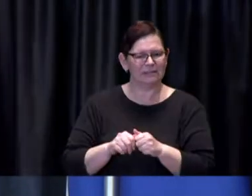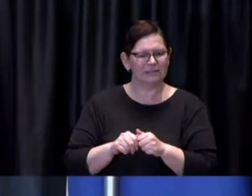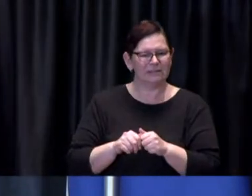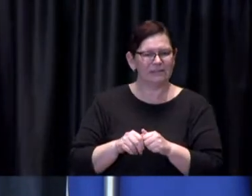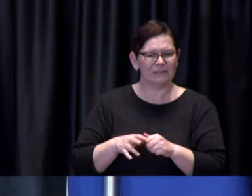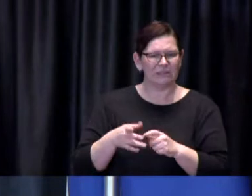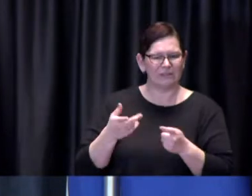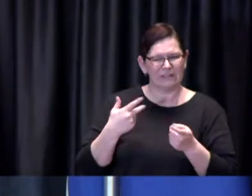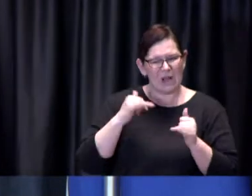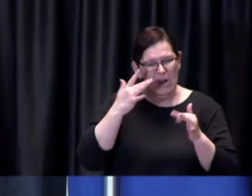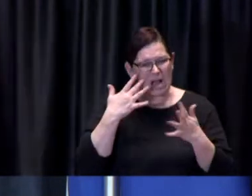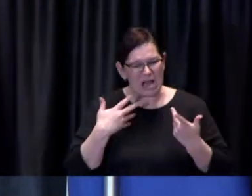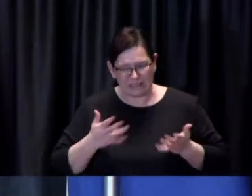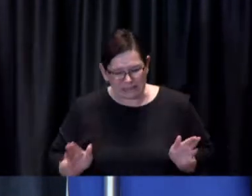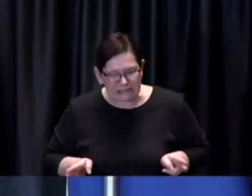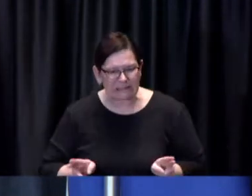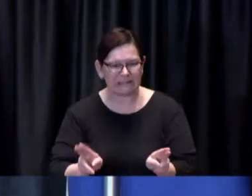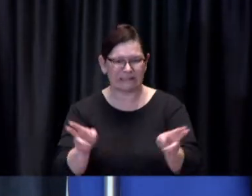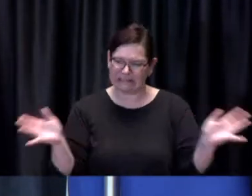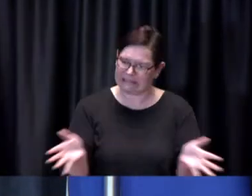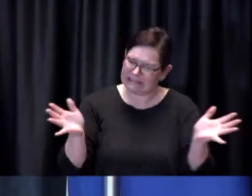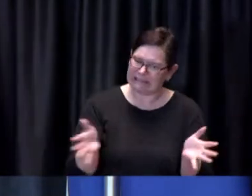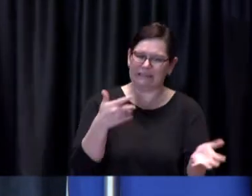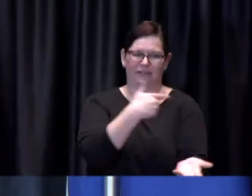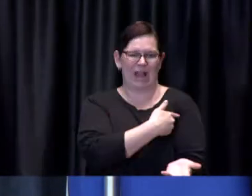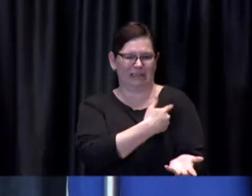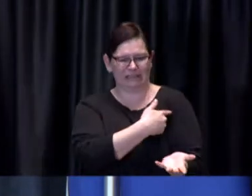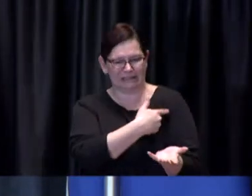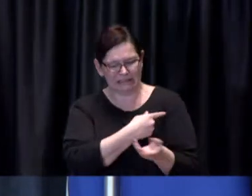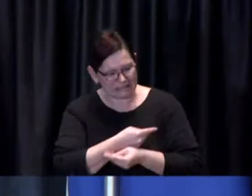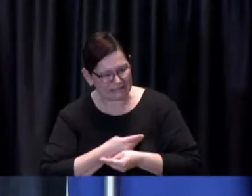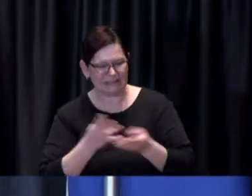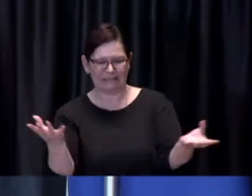which will provide that path forward as I've just talked about in the remarks this is the